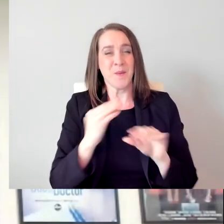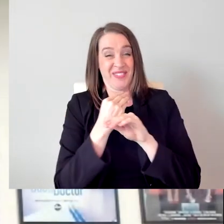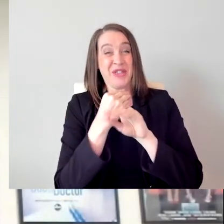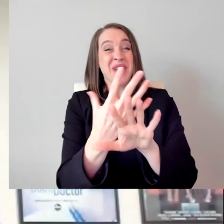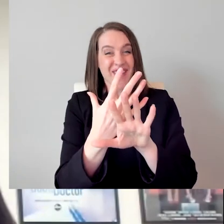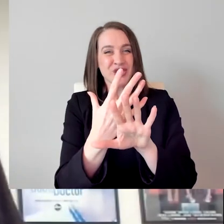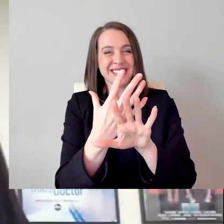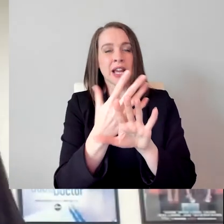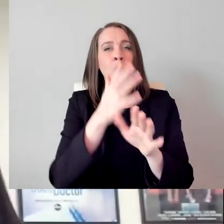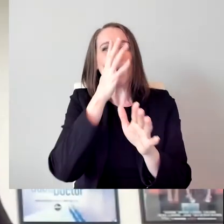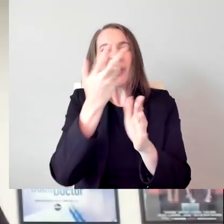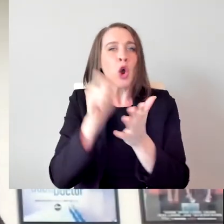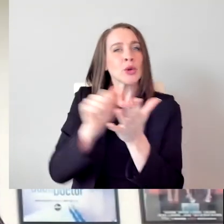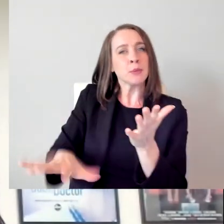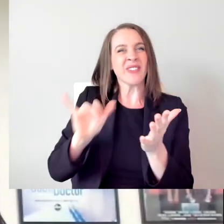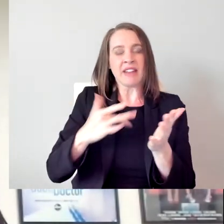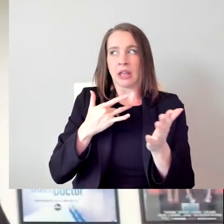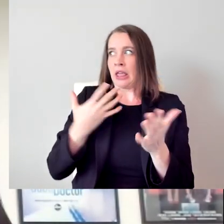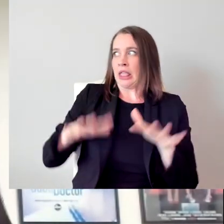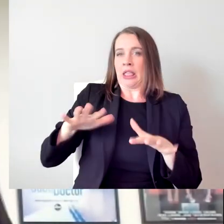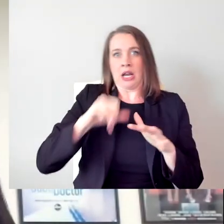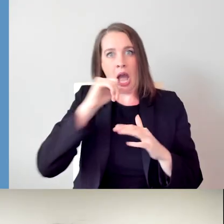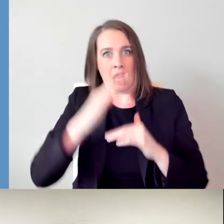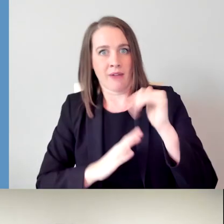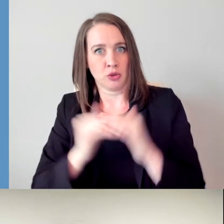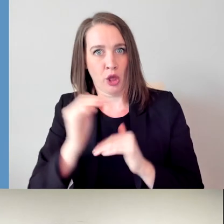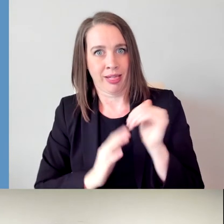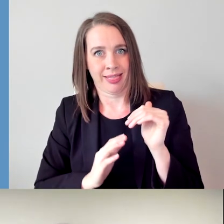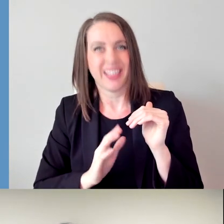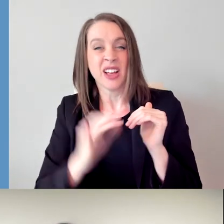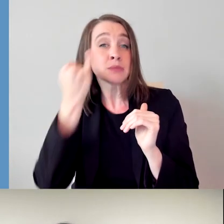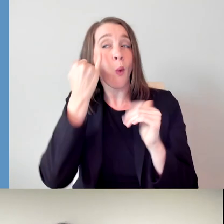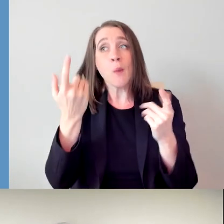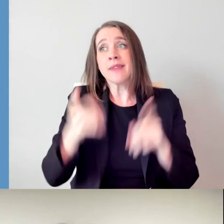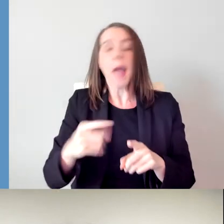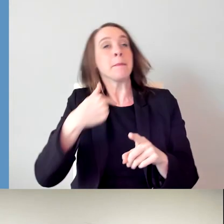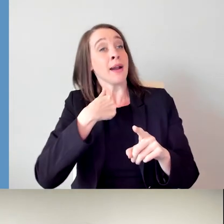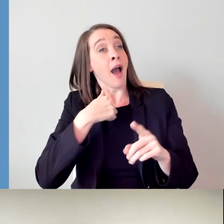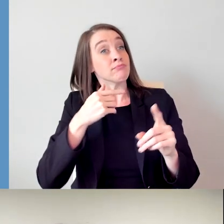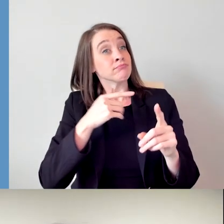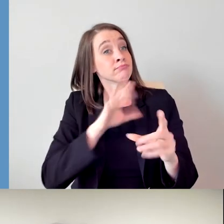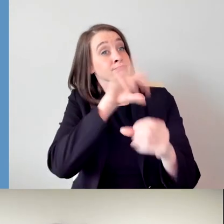the uncomfortableness that a lot of people might have if I were to take the same meeting and I would go into the boardroom,